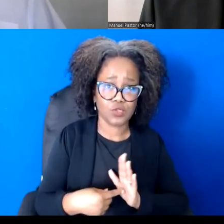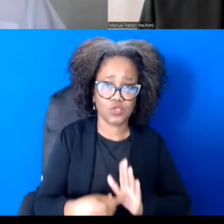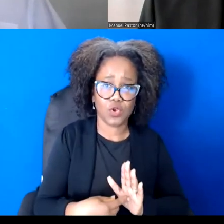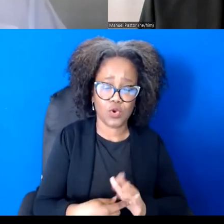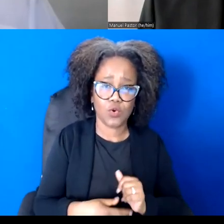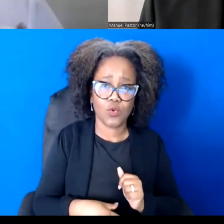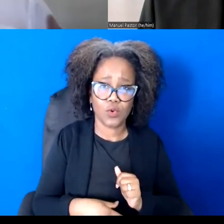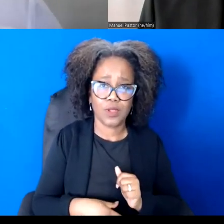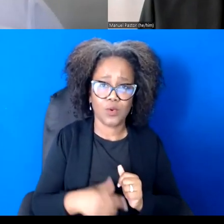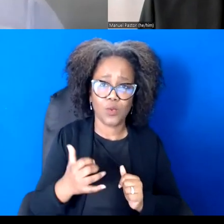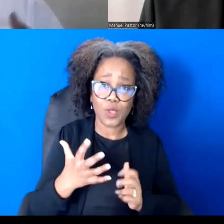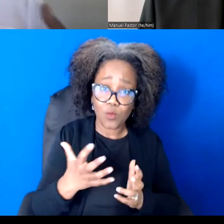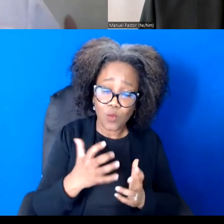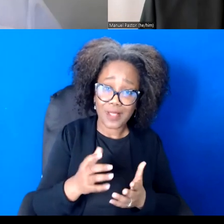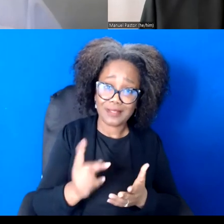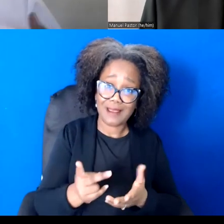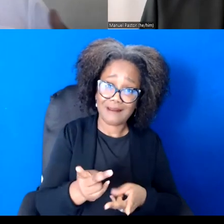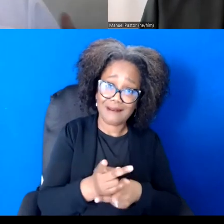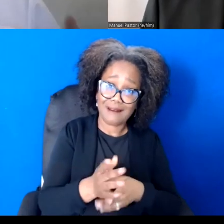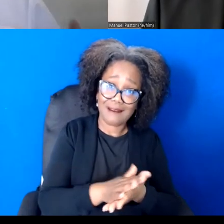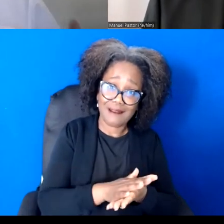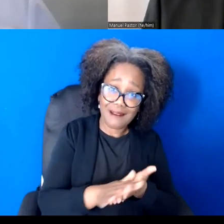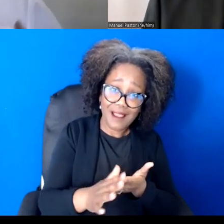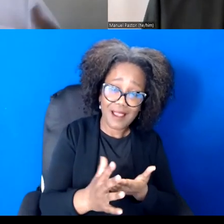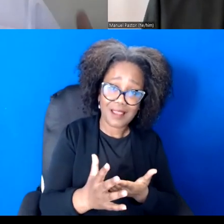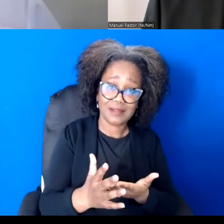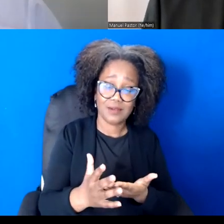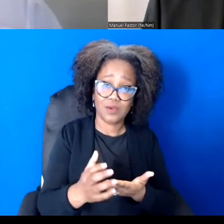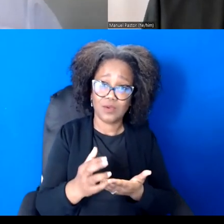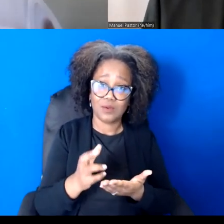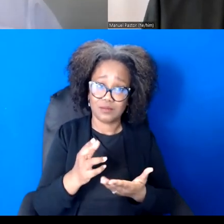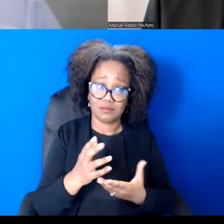And so. So then people think we're just natural inventions. Just look at the news.